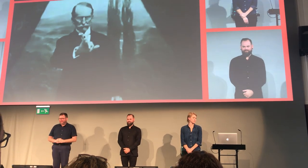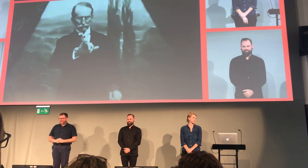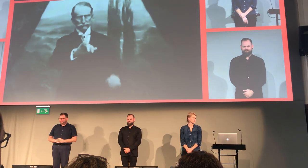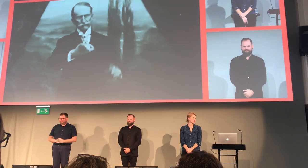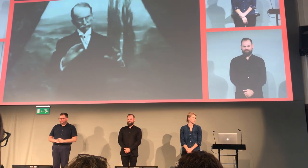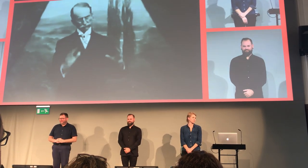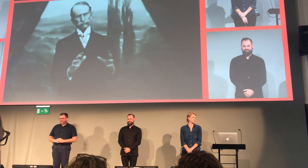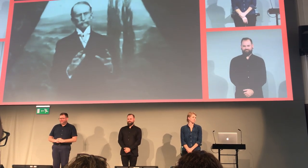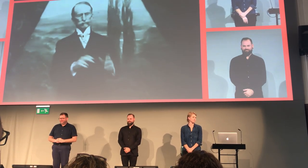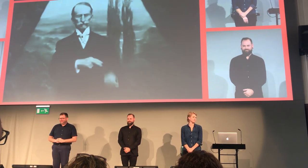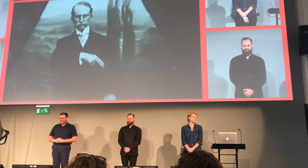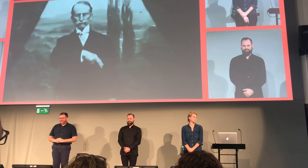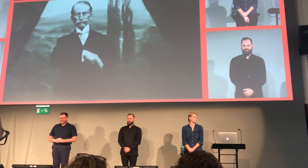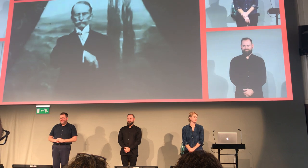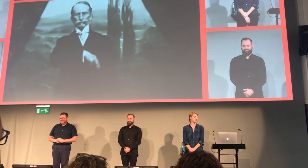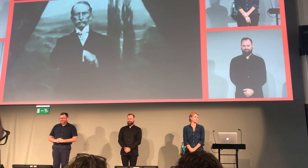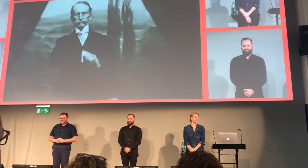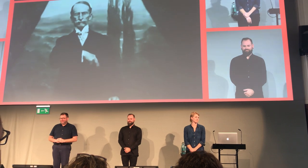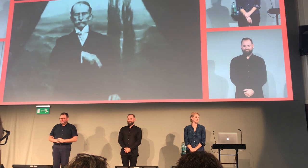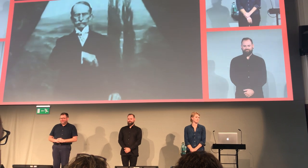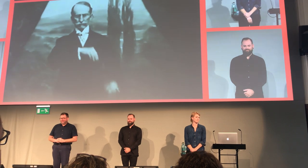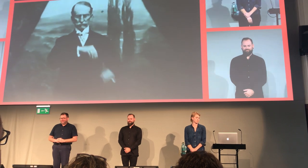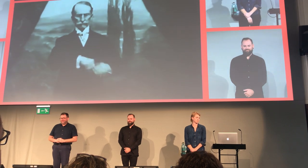"Family." Nod. "They were nobles."